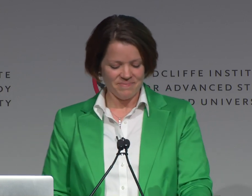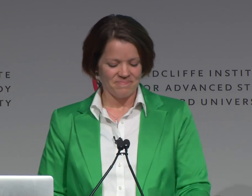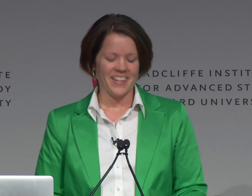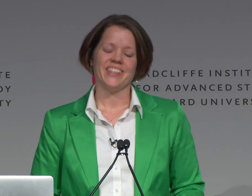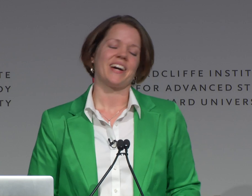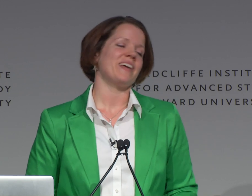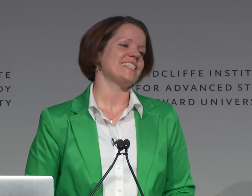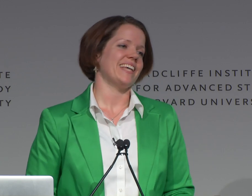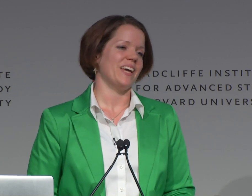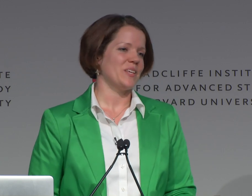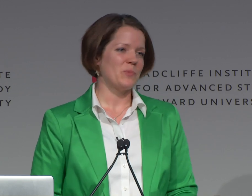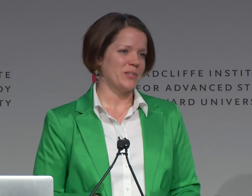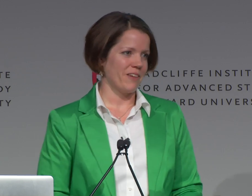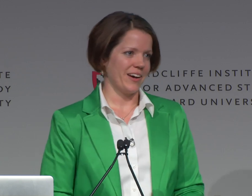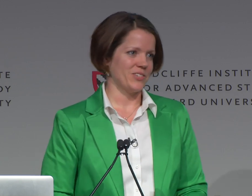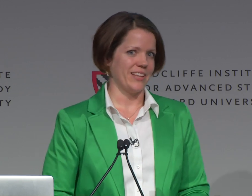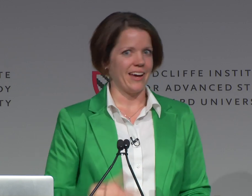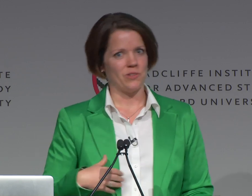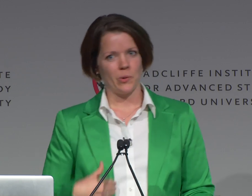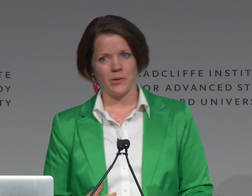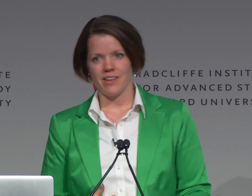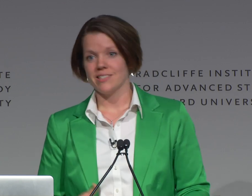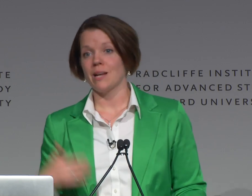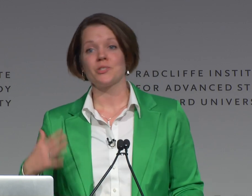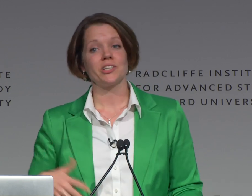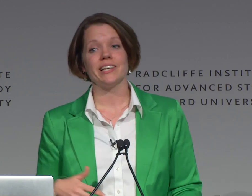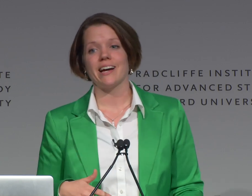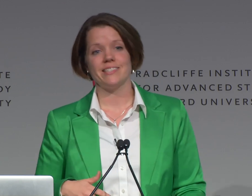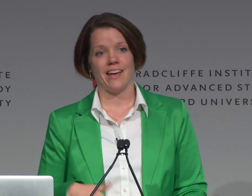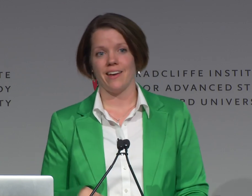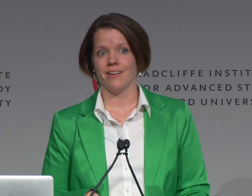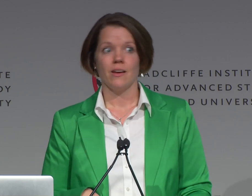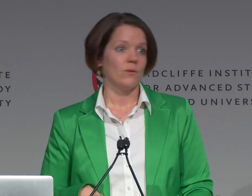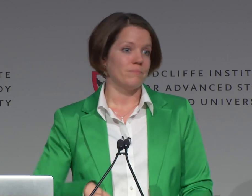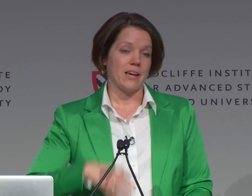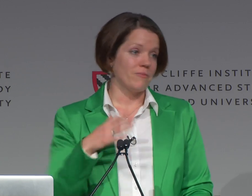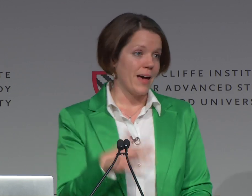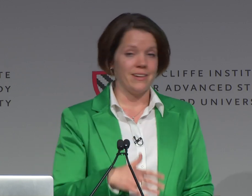Look, I'm not saying these poor deaf guys-- right-- they have to work with us. And I'm certainly not saying deaf men